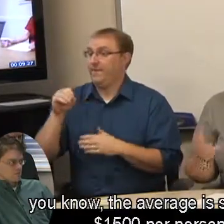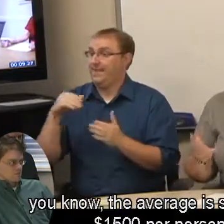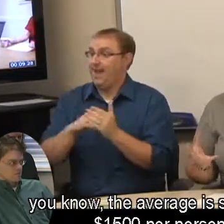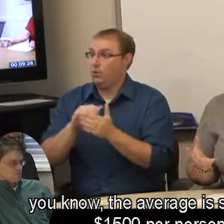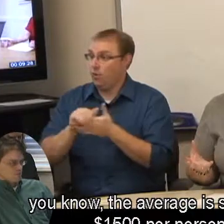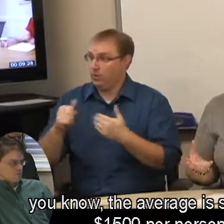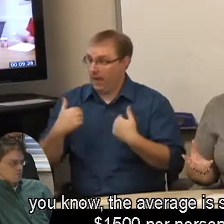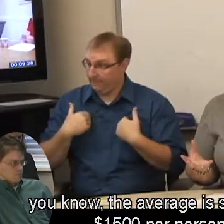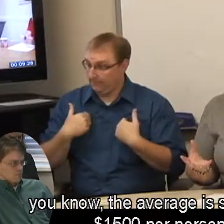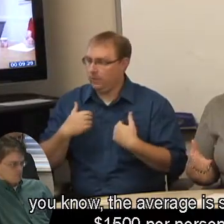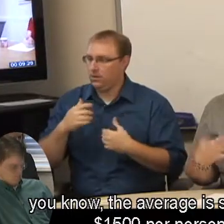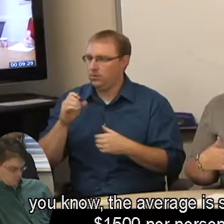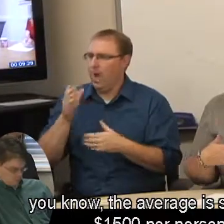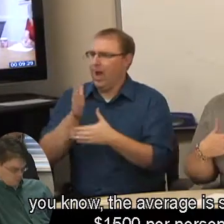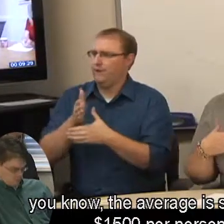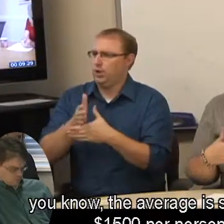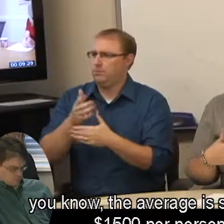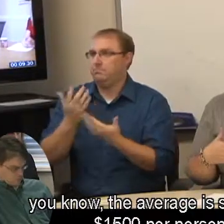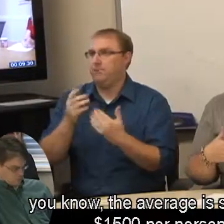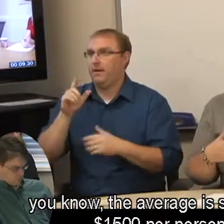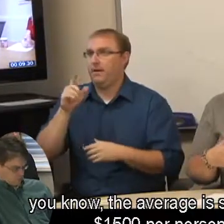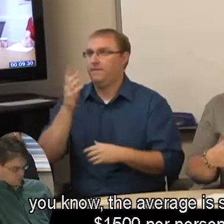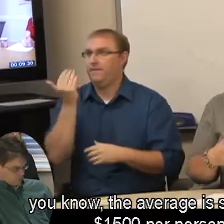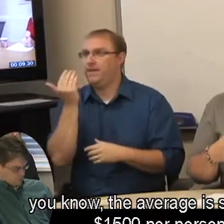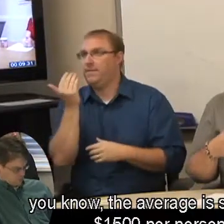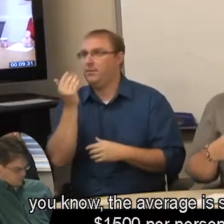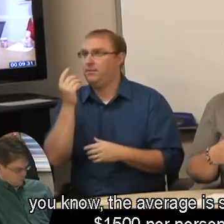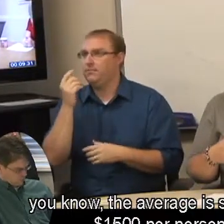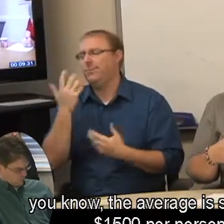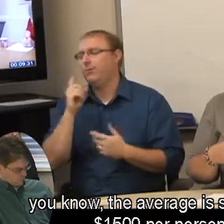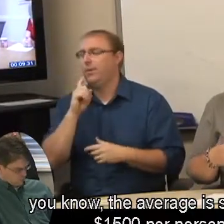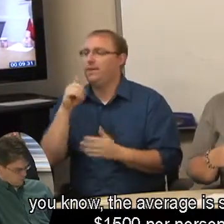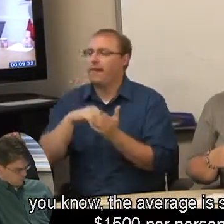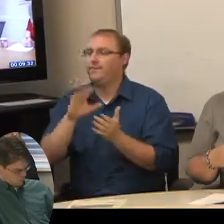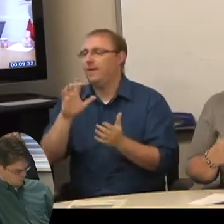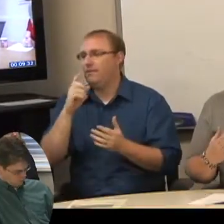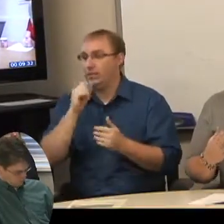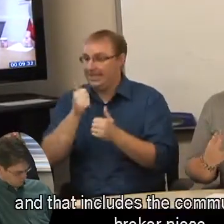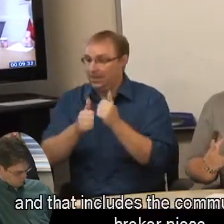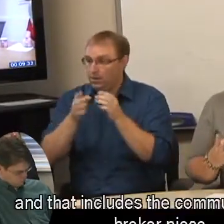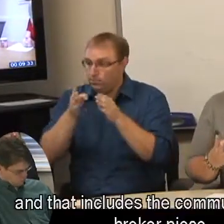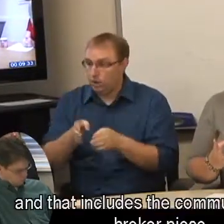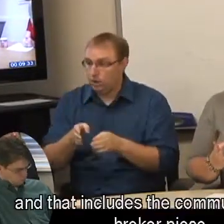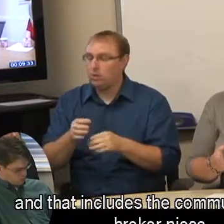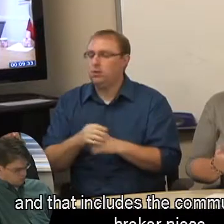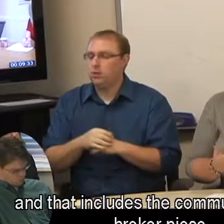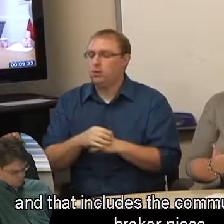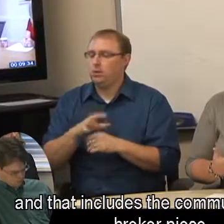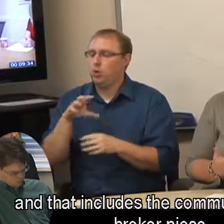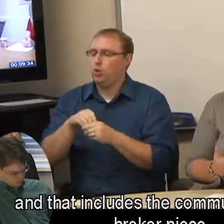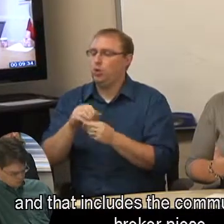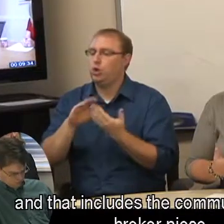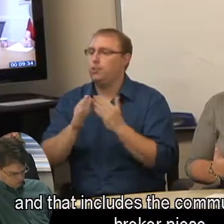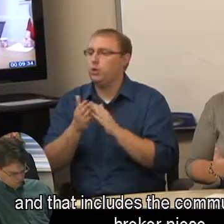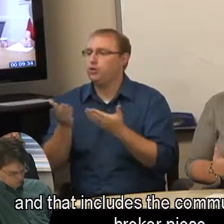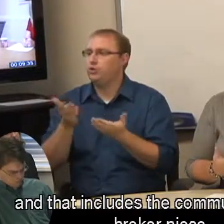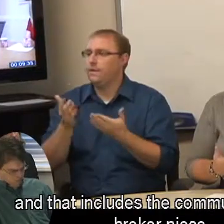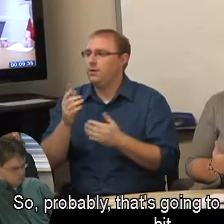you know, the average is still around $1500 per person. and that includes the community service broker piece.